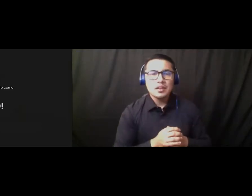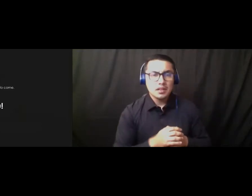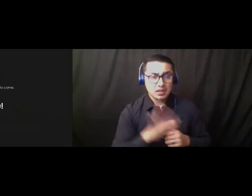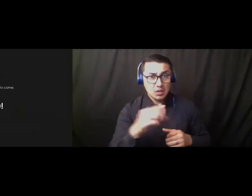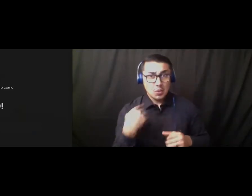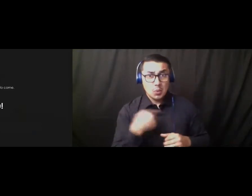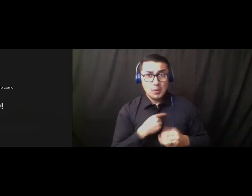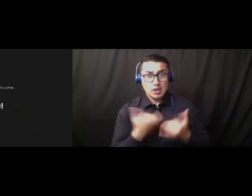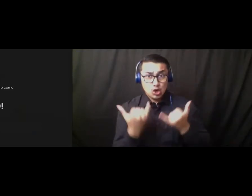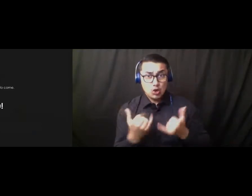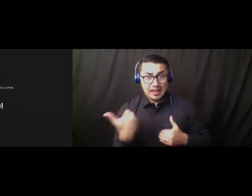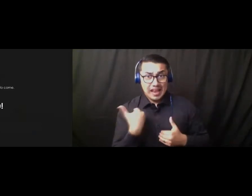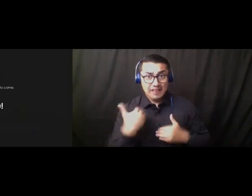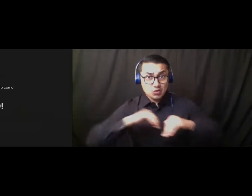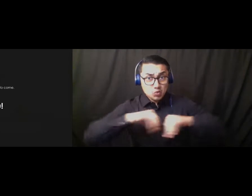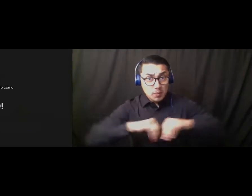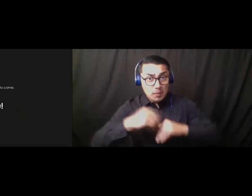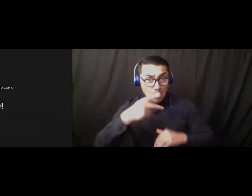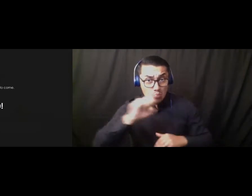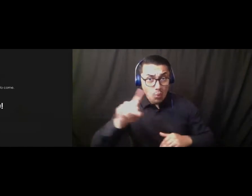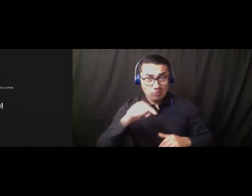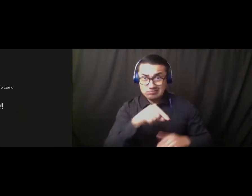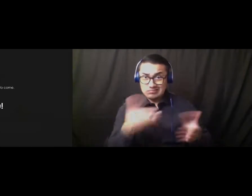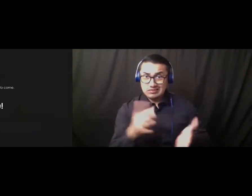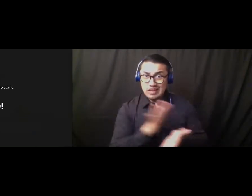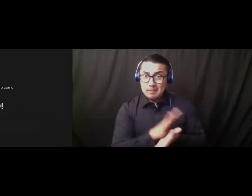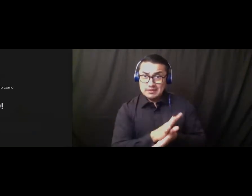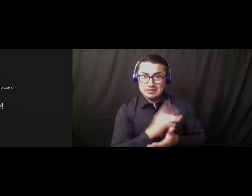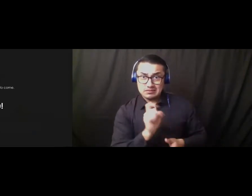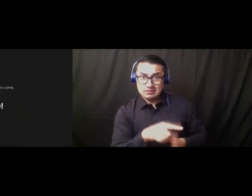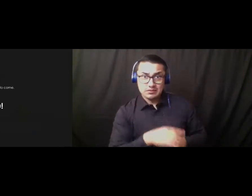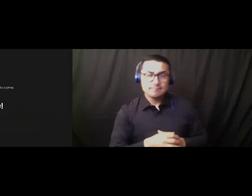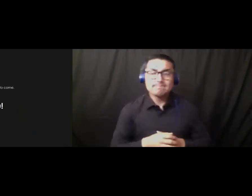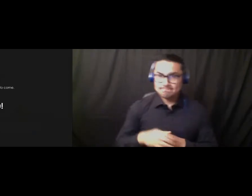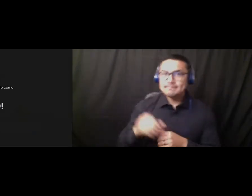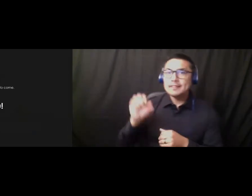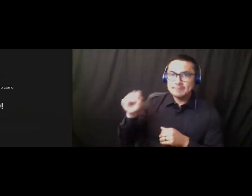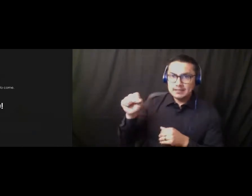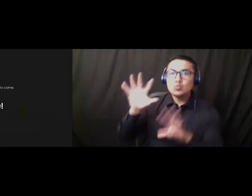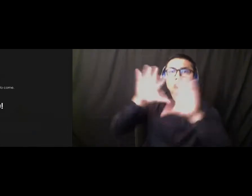swimming pool on campus? There's a swimming pool in the gymnasium. Okay and is